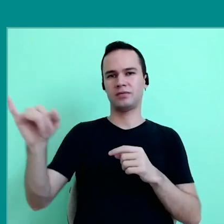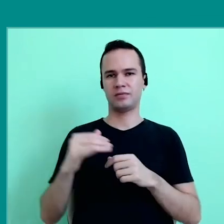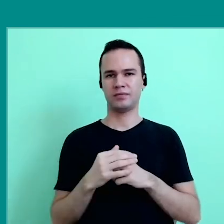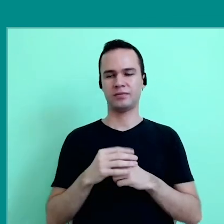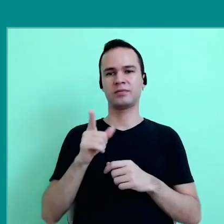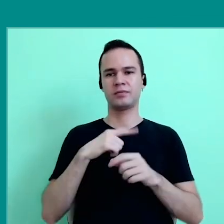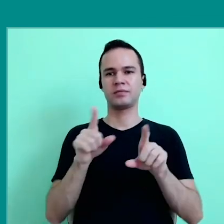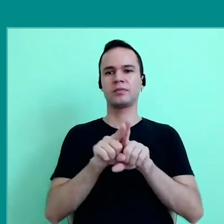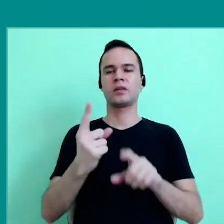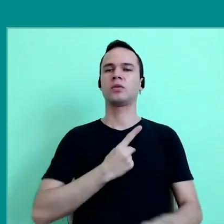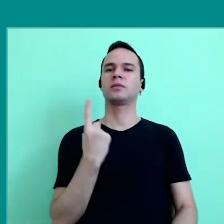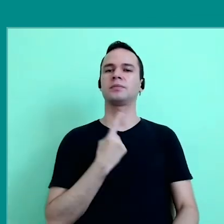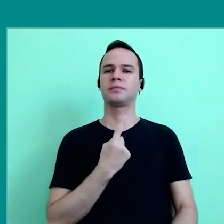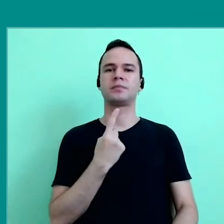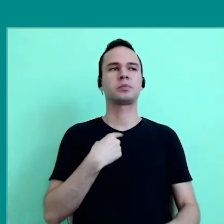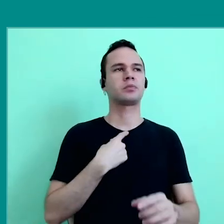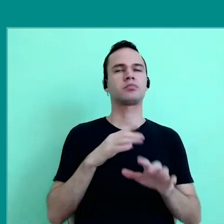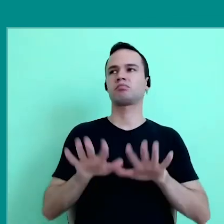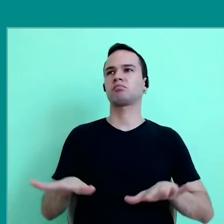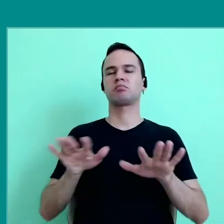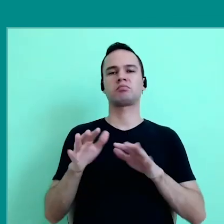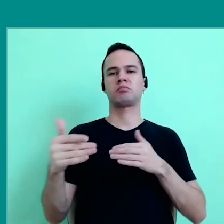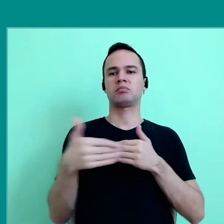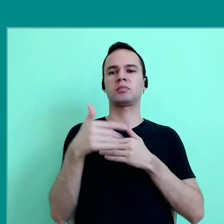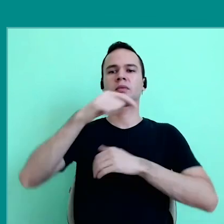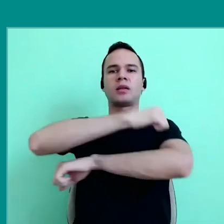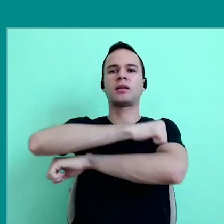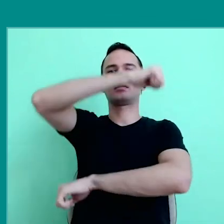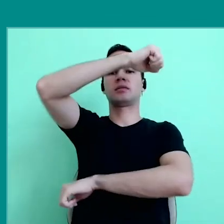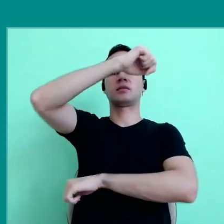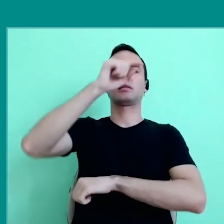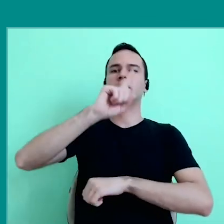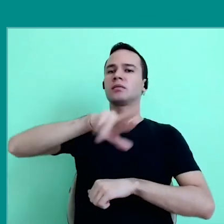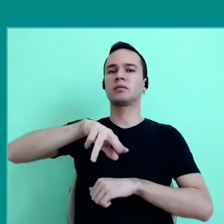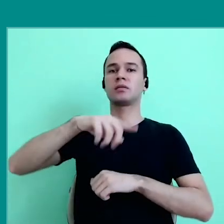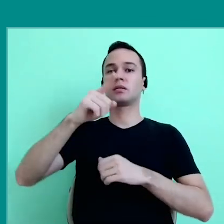And it also talks about the solitude, isolation, from a window that is not window, but it's a mirror.